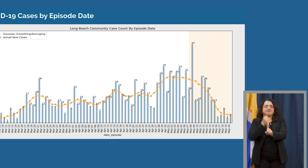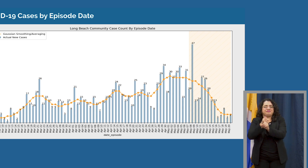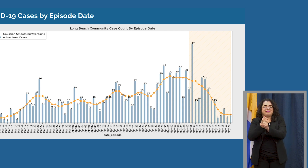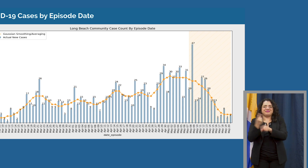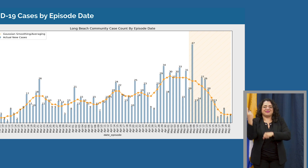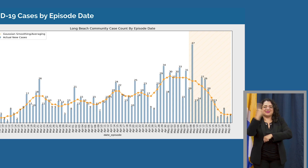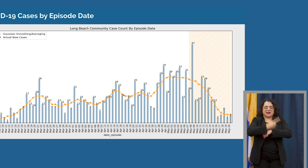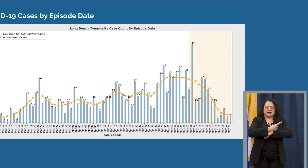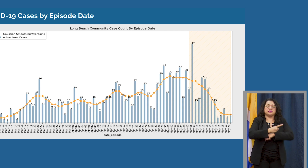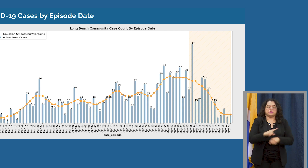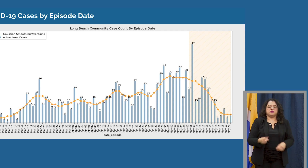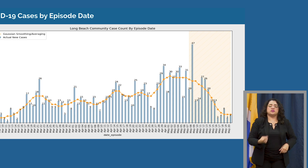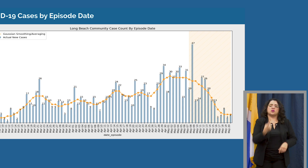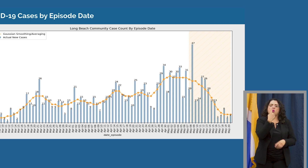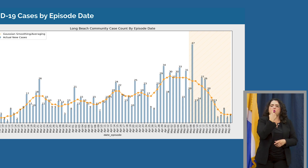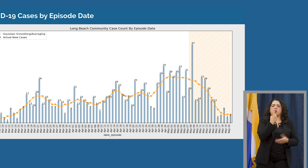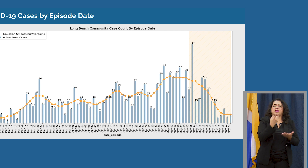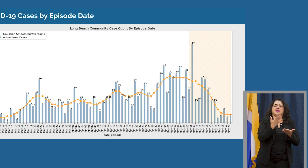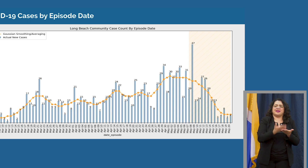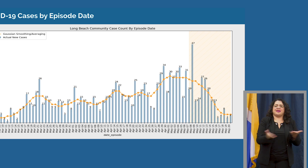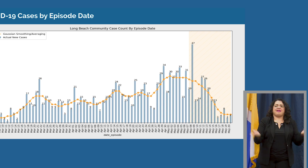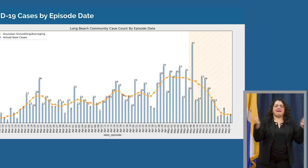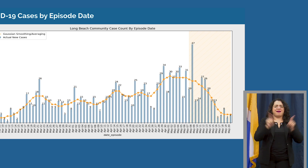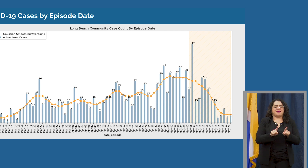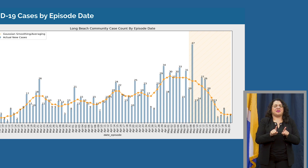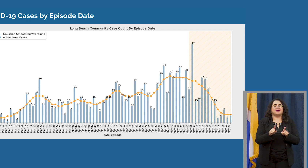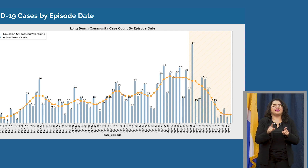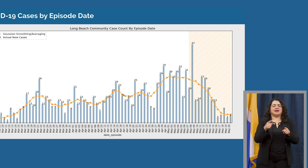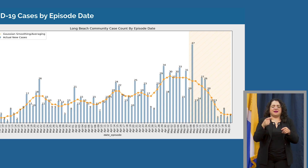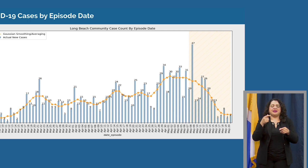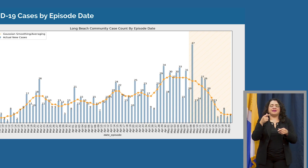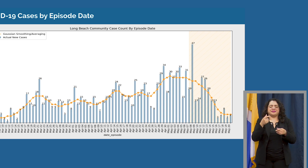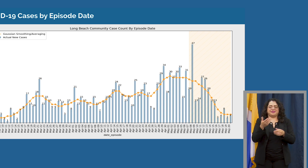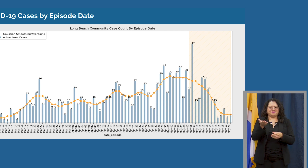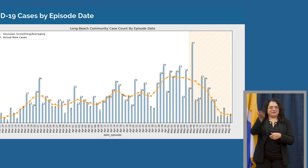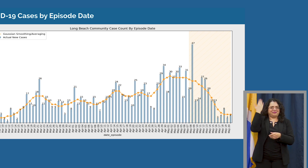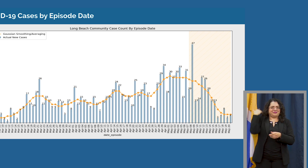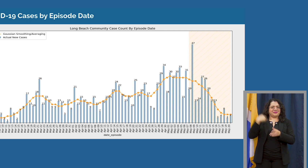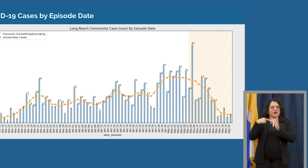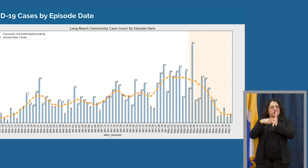that's been a change from the last time we discussed this chart - is as testing